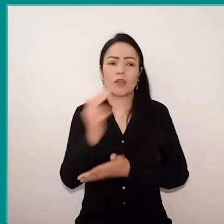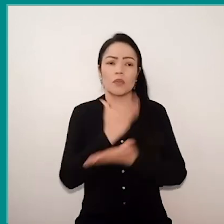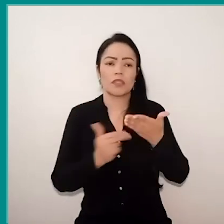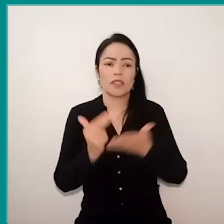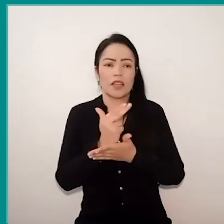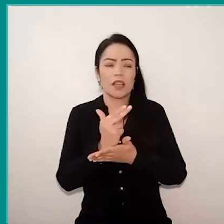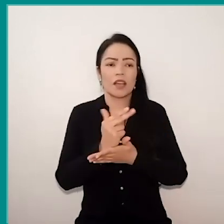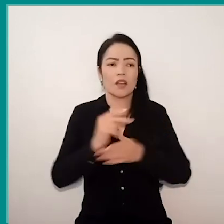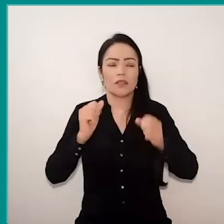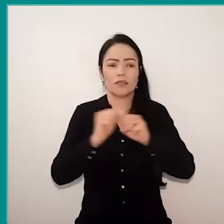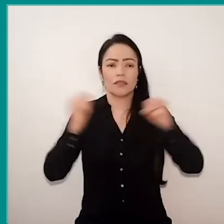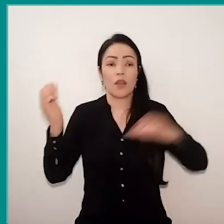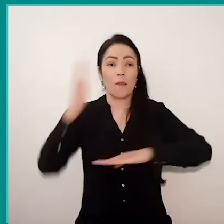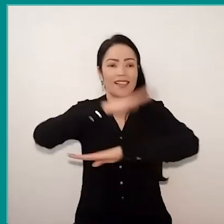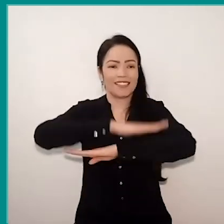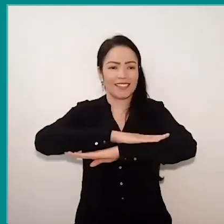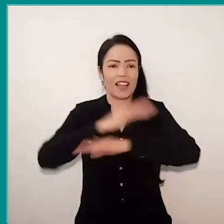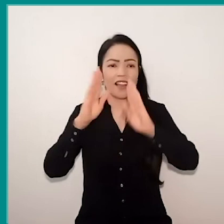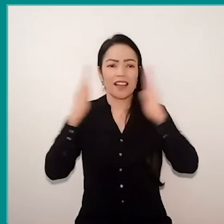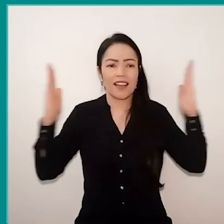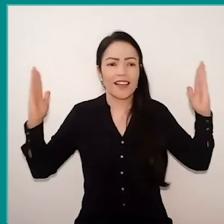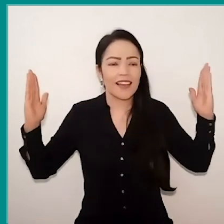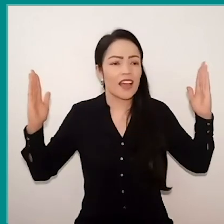and, inside this window, a computer and a cell phone